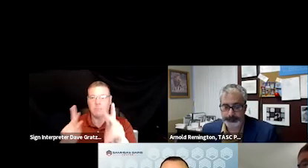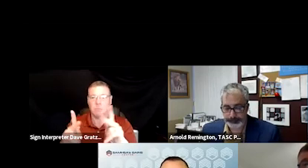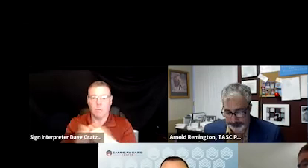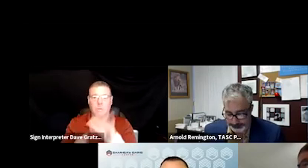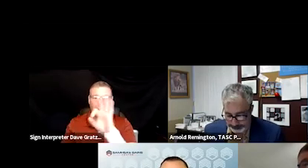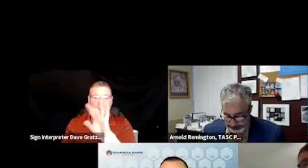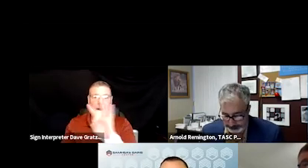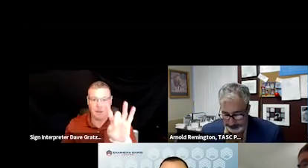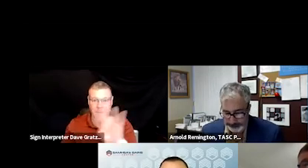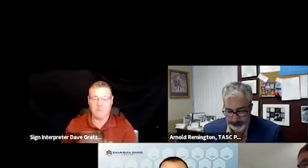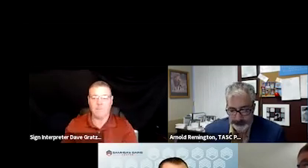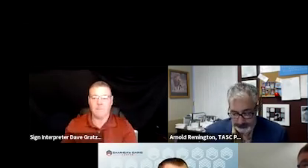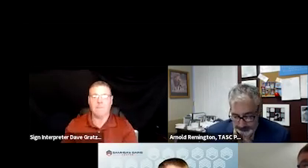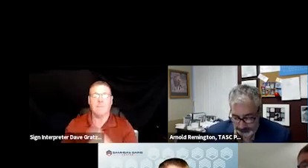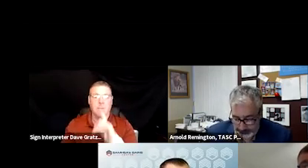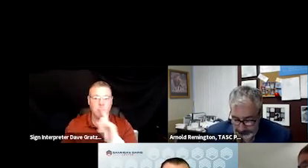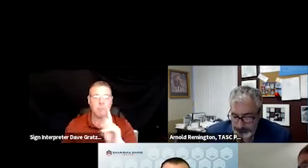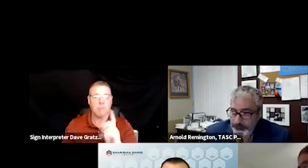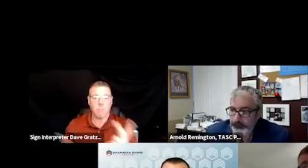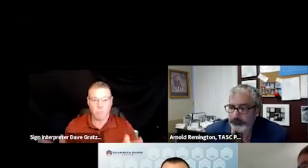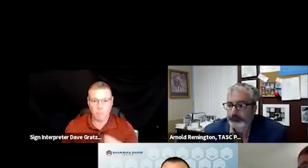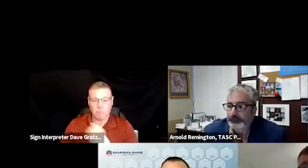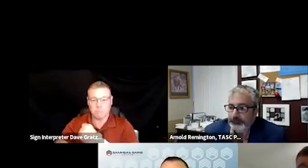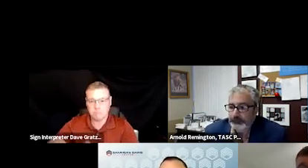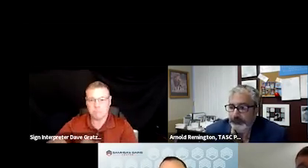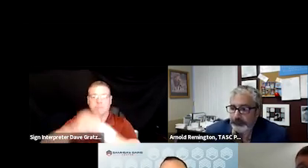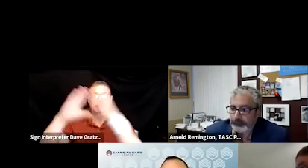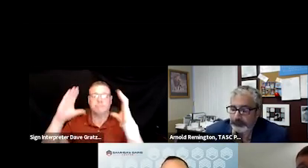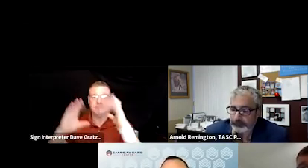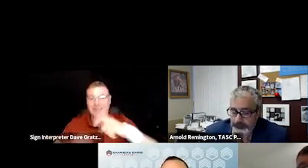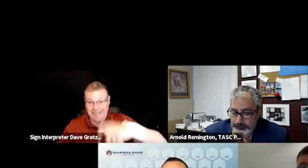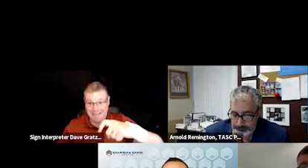It really will magnify the need is people become,